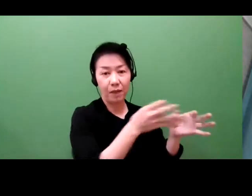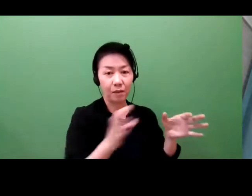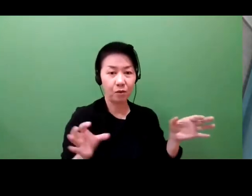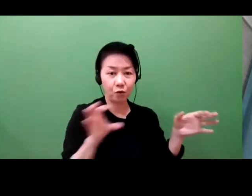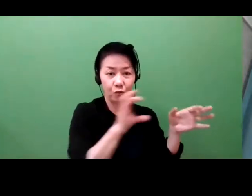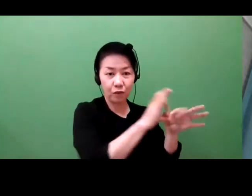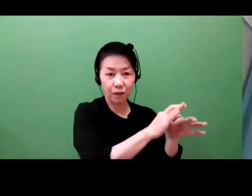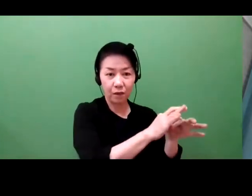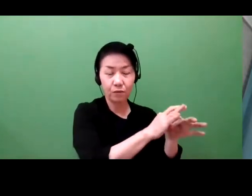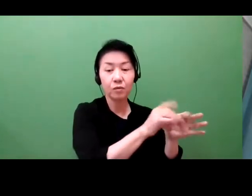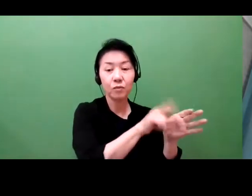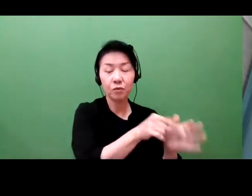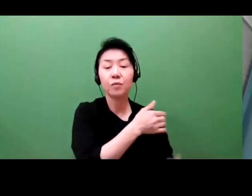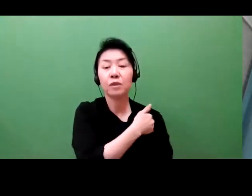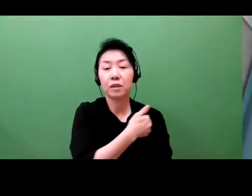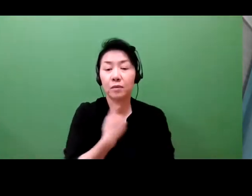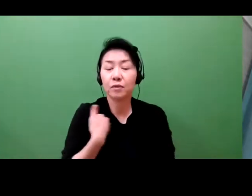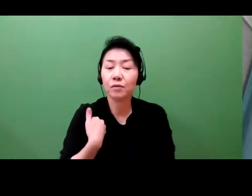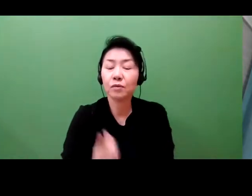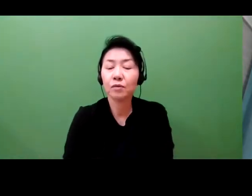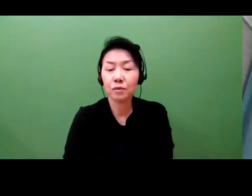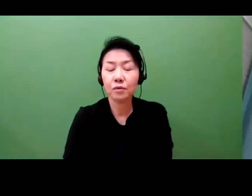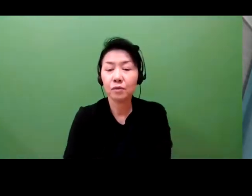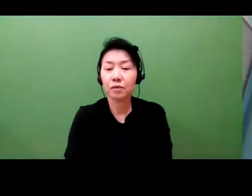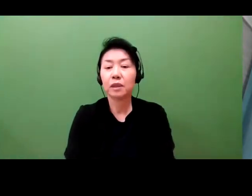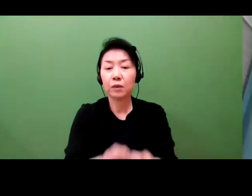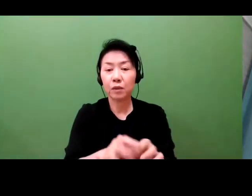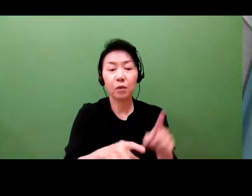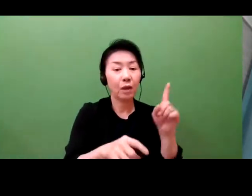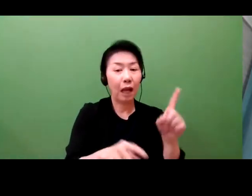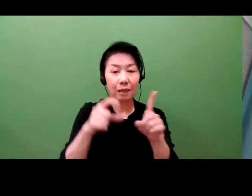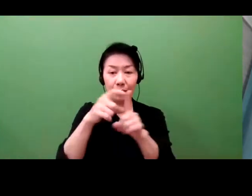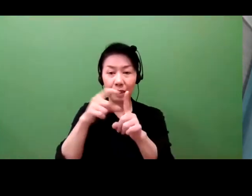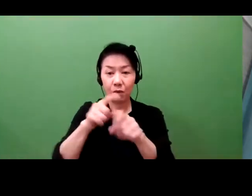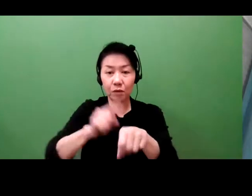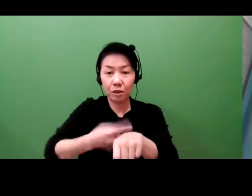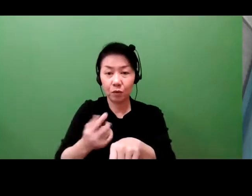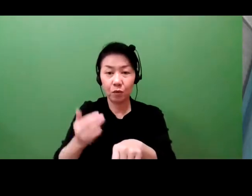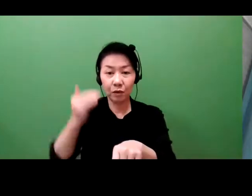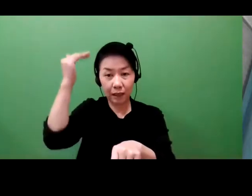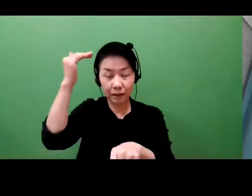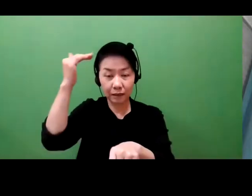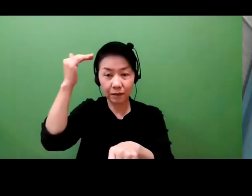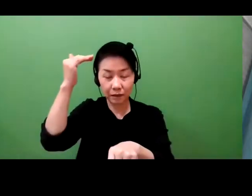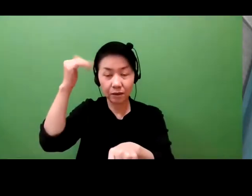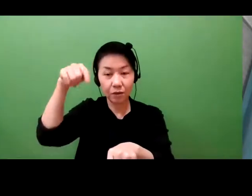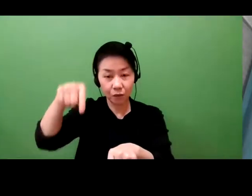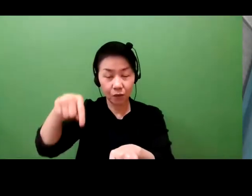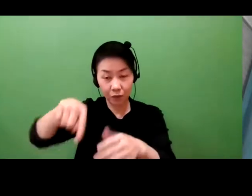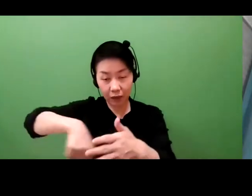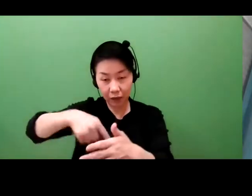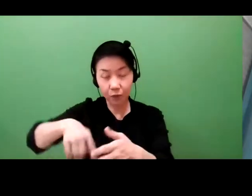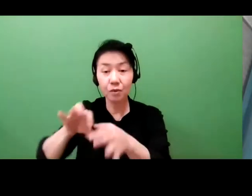as a great IP portfolio. Let me conclude my remarks there, and I want to thank you all for your attention.